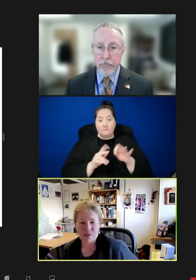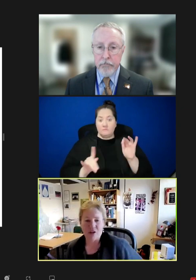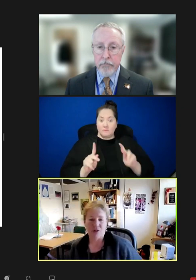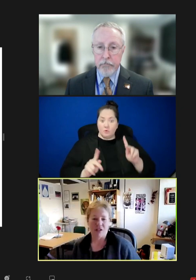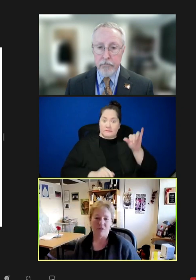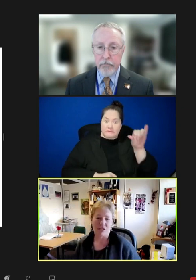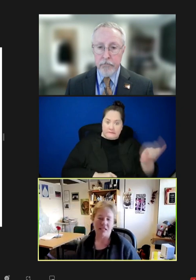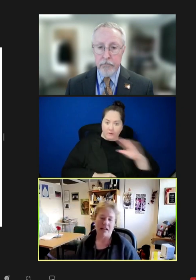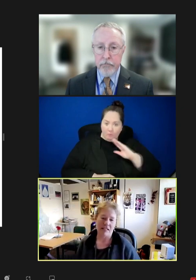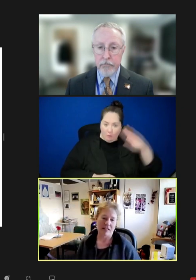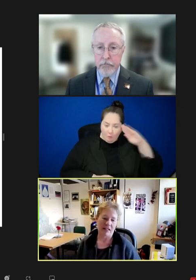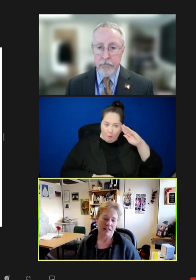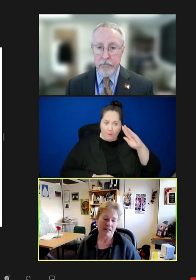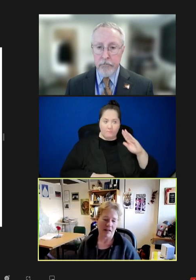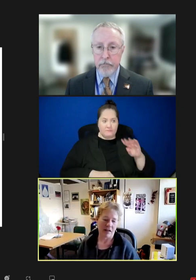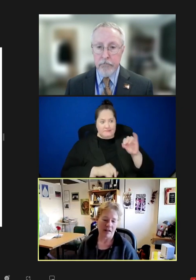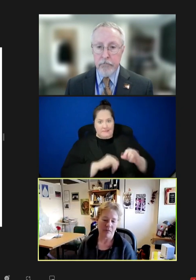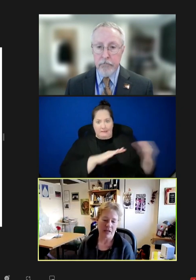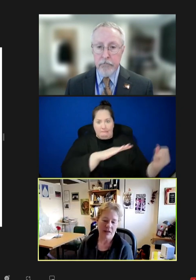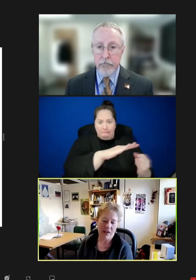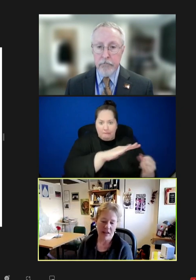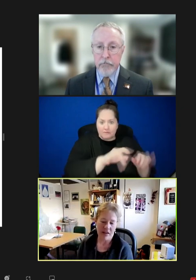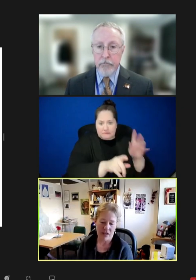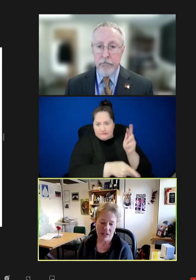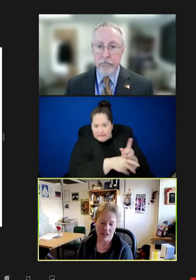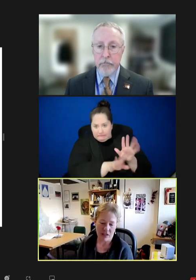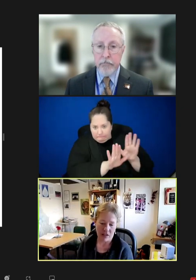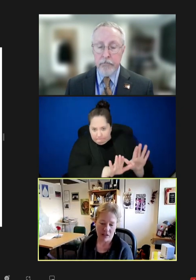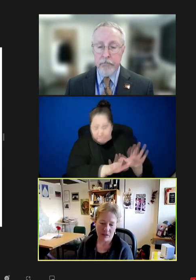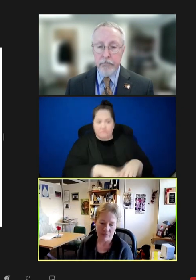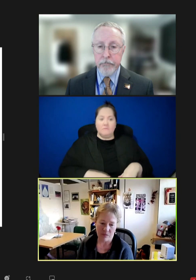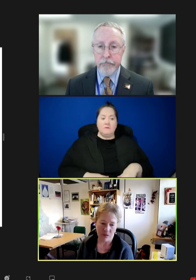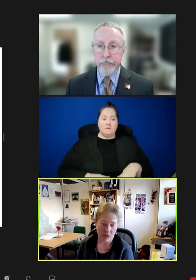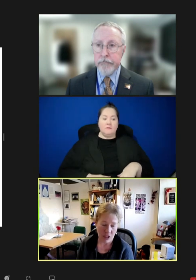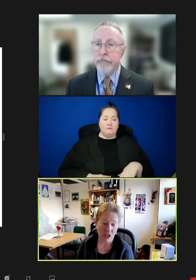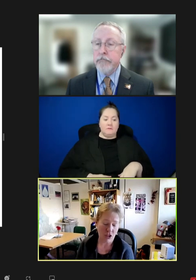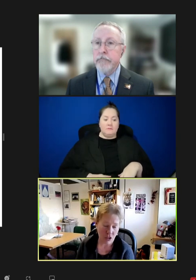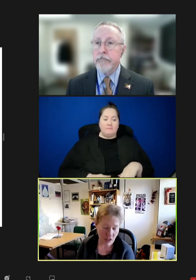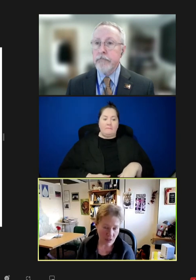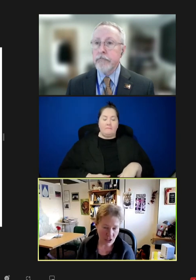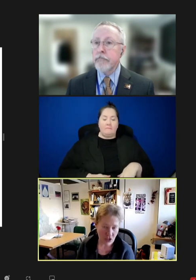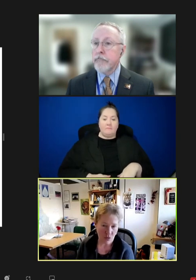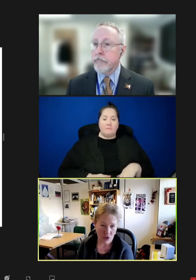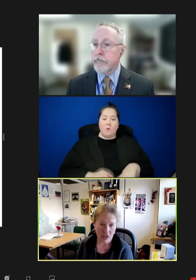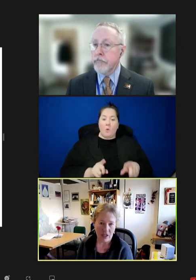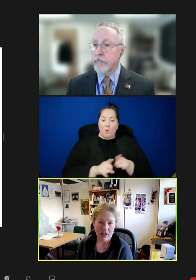you know, to stay isolated, and then the -- in addition to the immunization work.